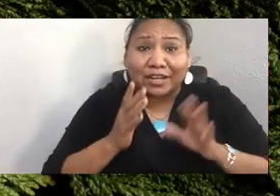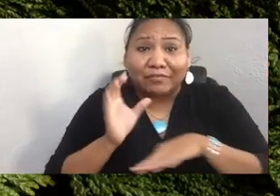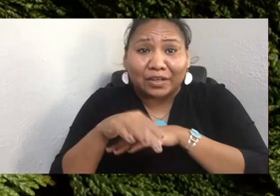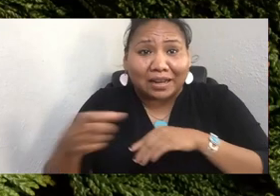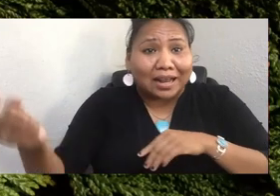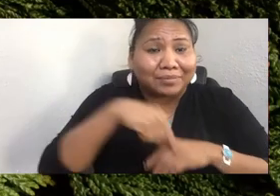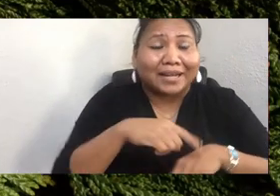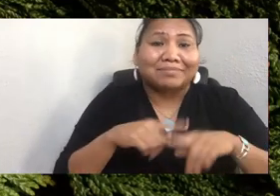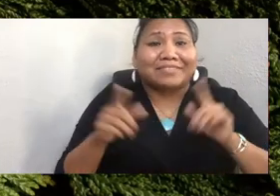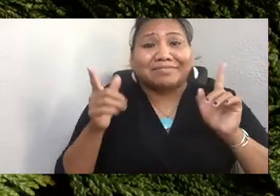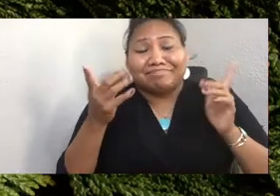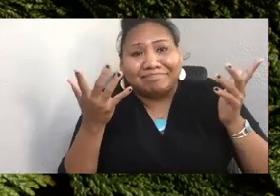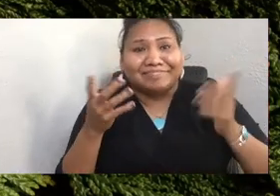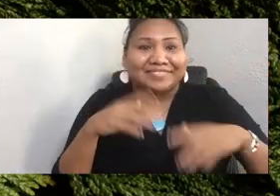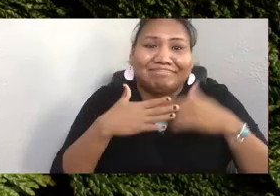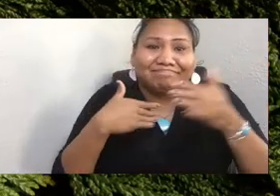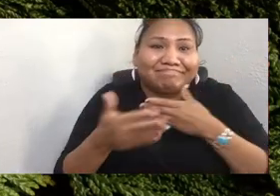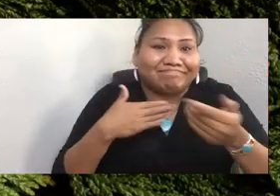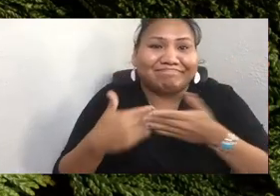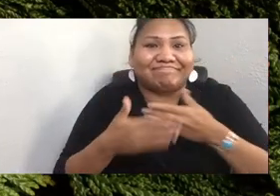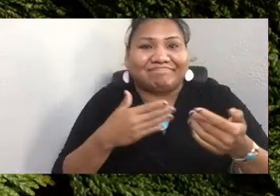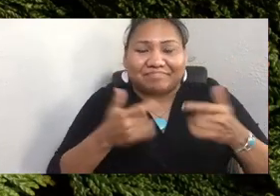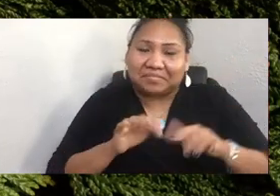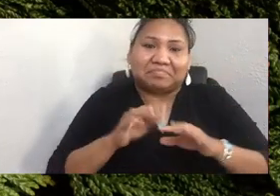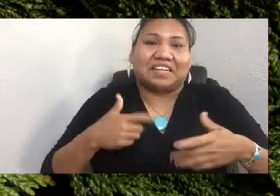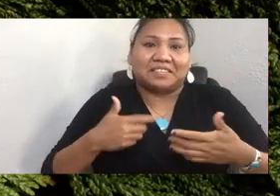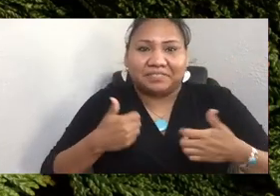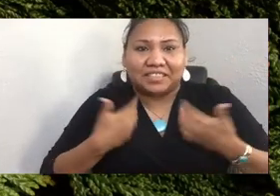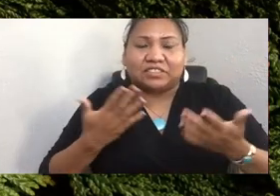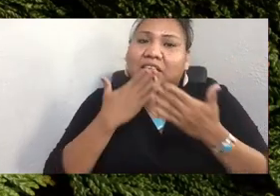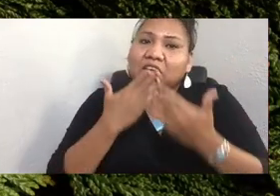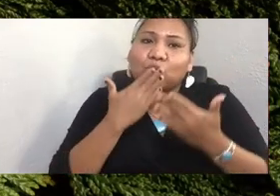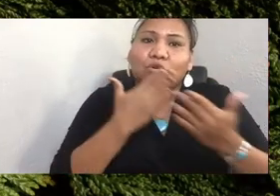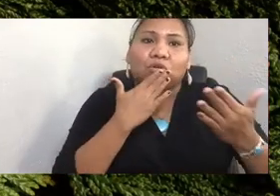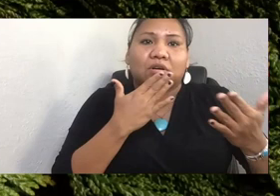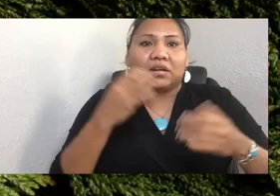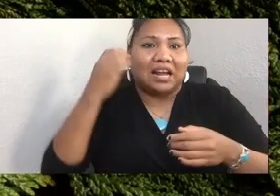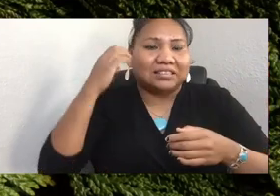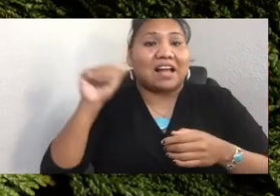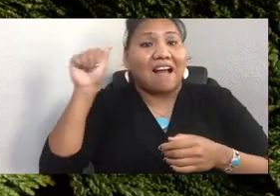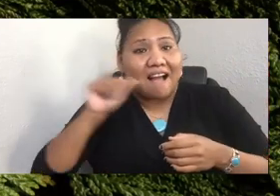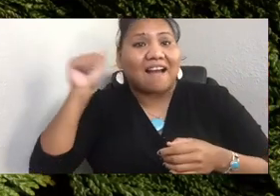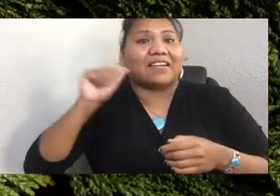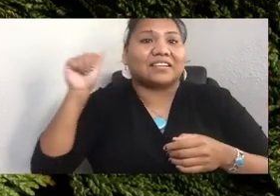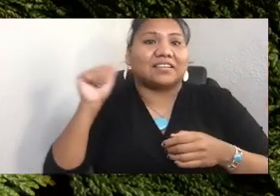And I want to thank my cousin-auntie ,, and Chris Rosselli, and all of the many partners